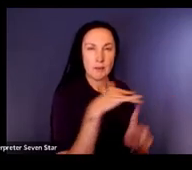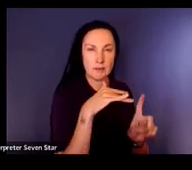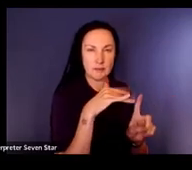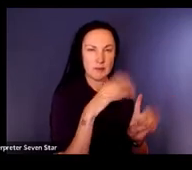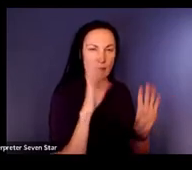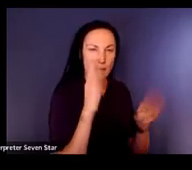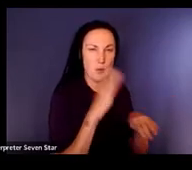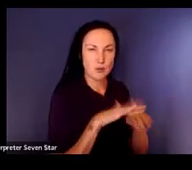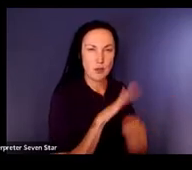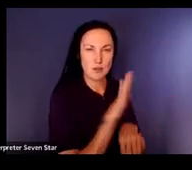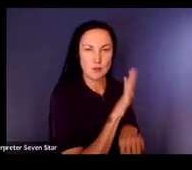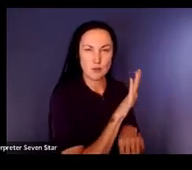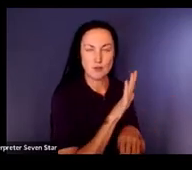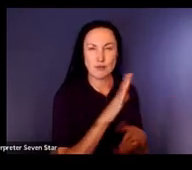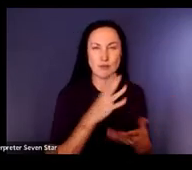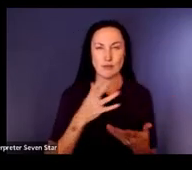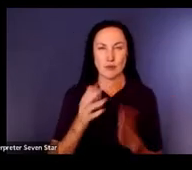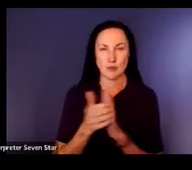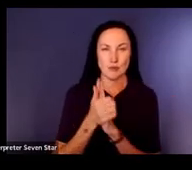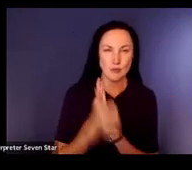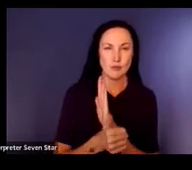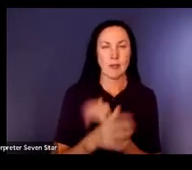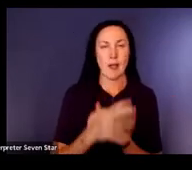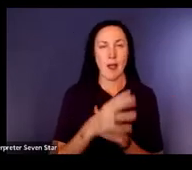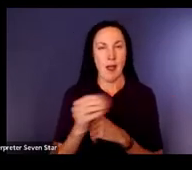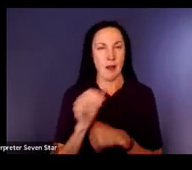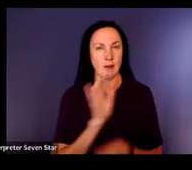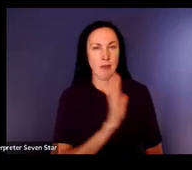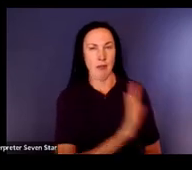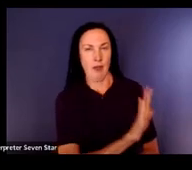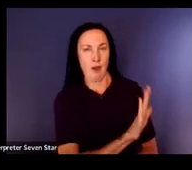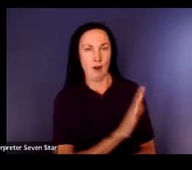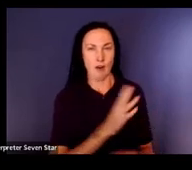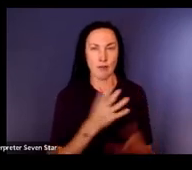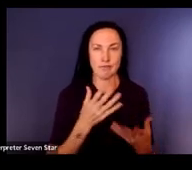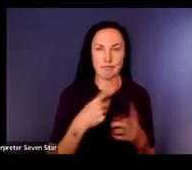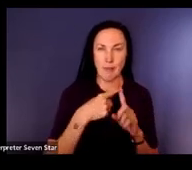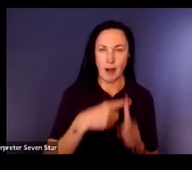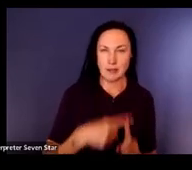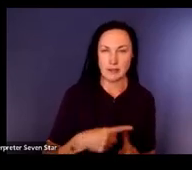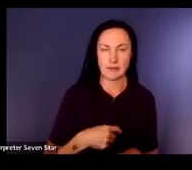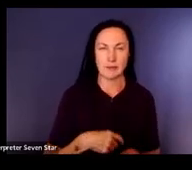interests and their strength, so really child guided, following what they are interested in and what